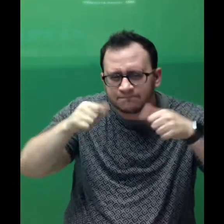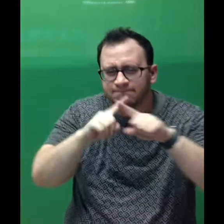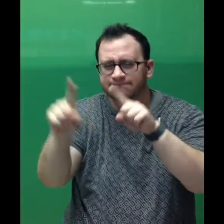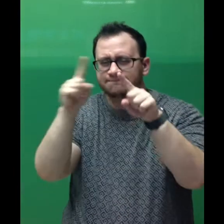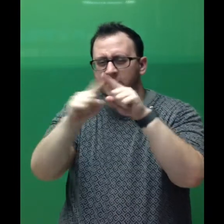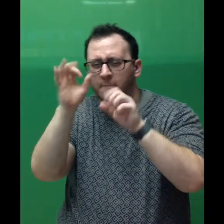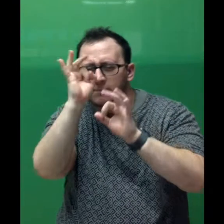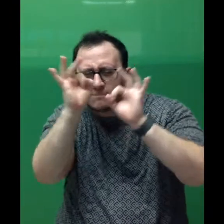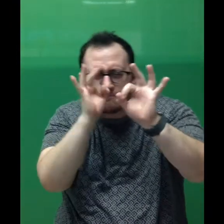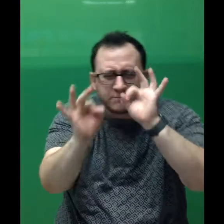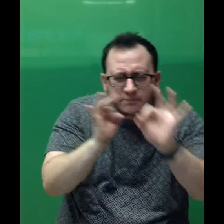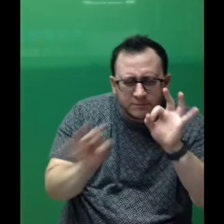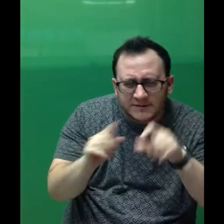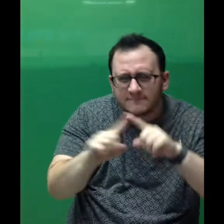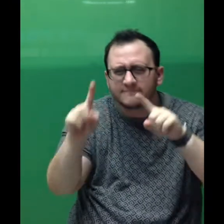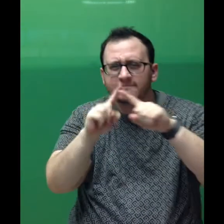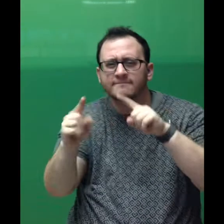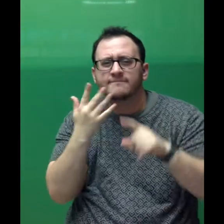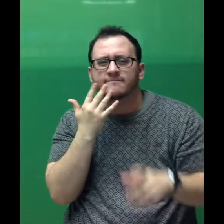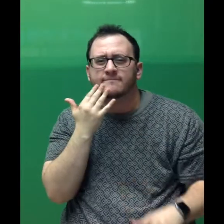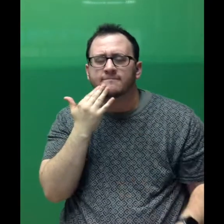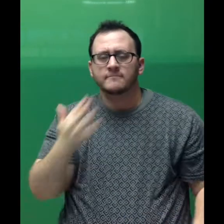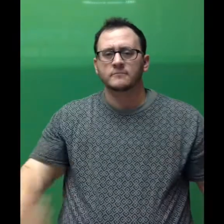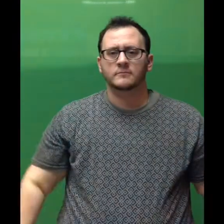Lots of little dots in many colors.